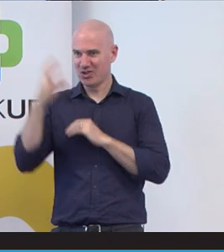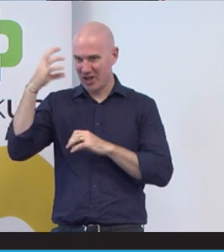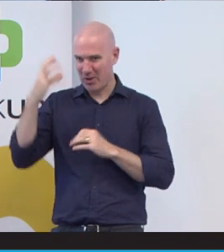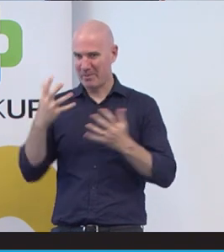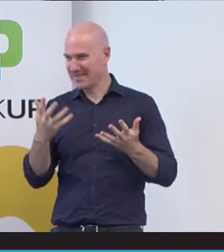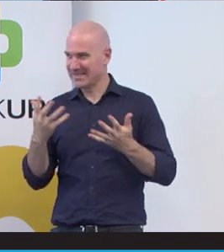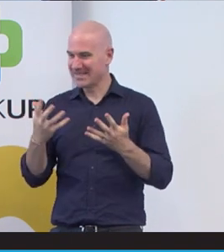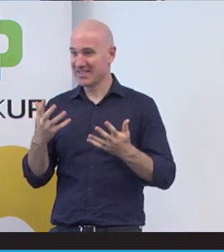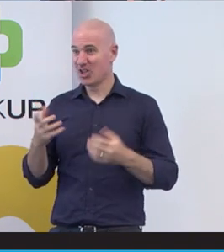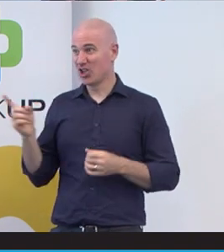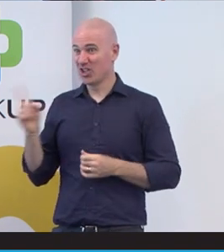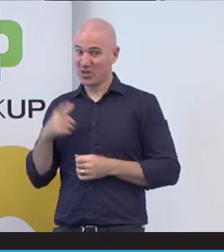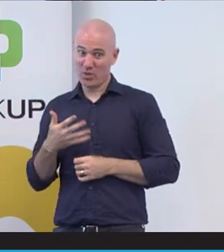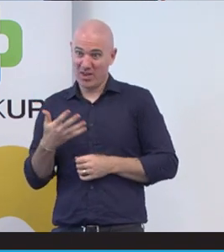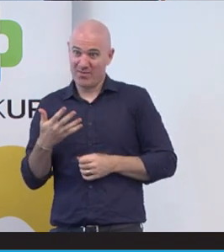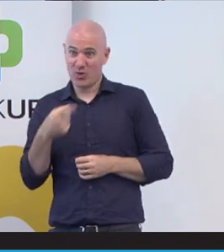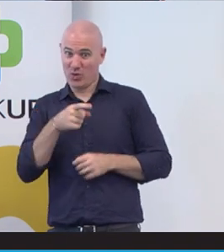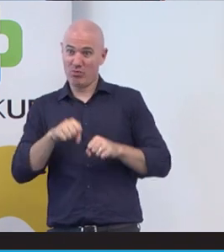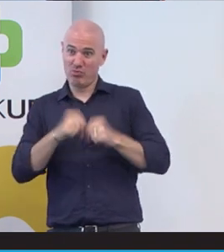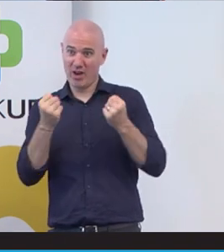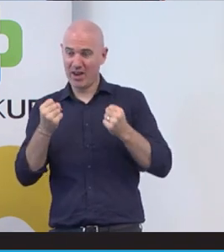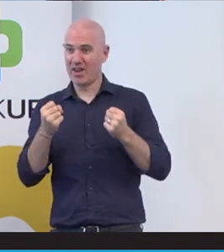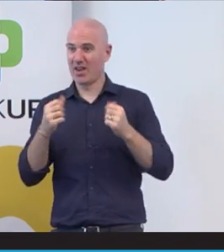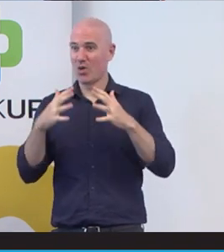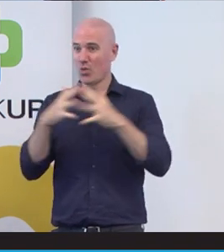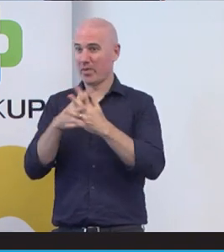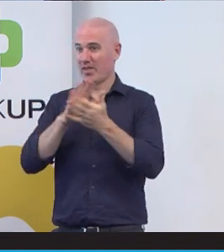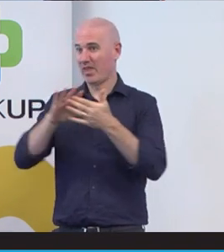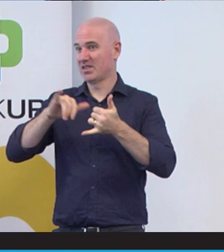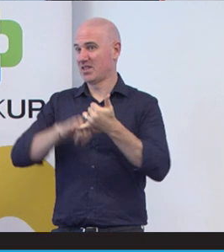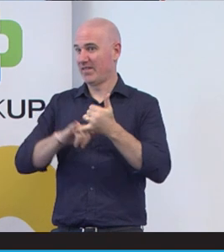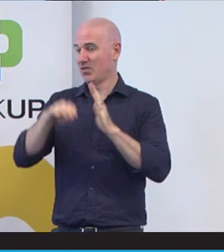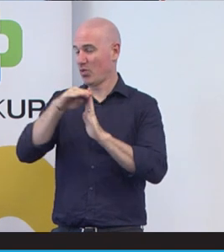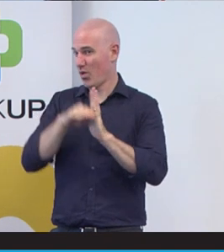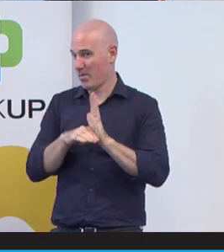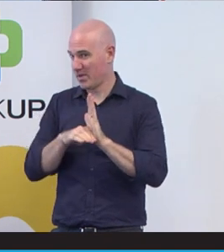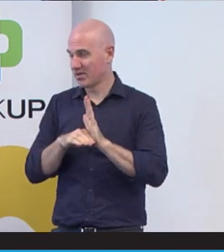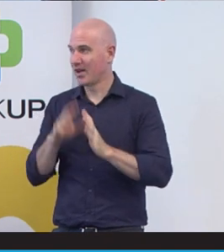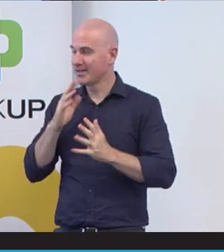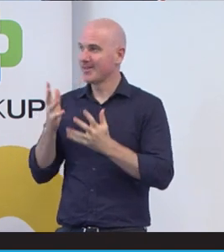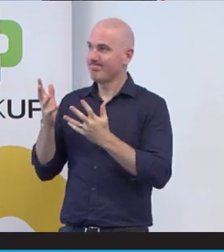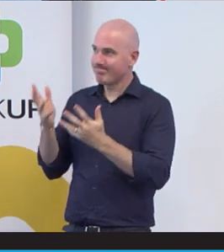Well you are breaking a work health and safety rule requirements. I said, Yeah,